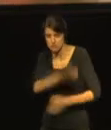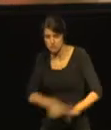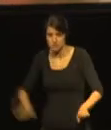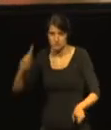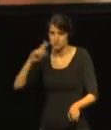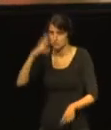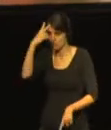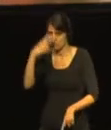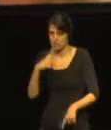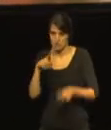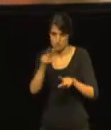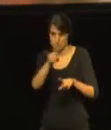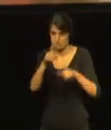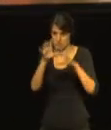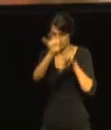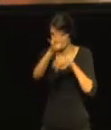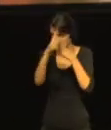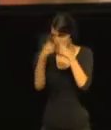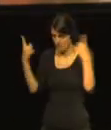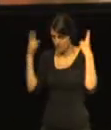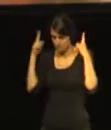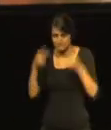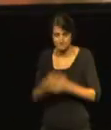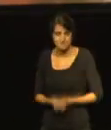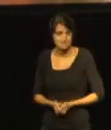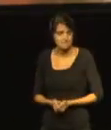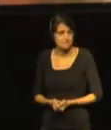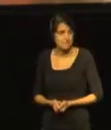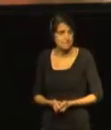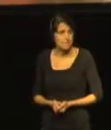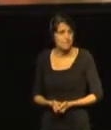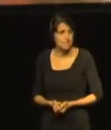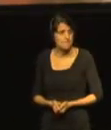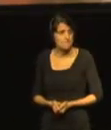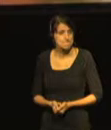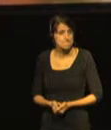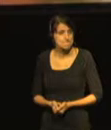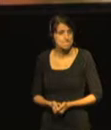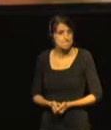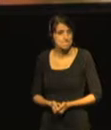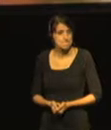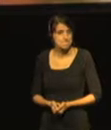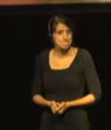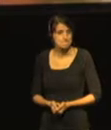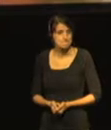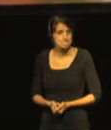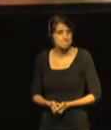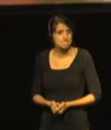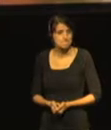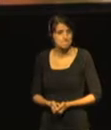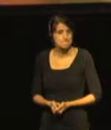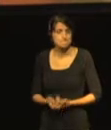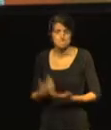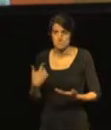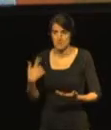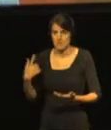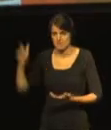and this is because I am a sibling to my deafblind brother as Christiana has mentioned already.